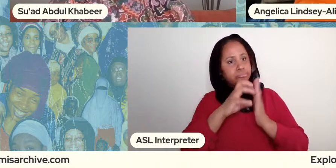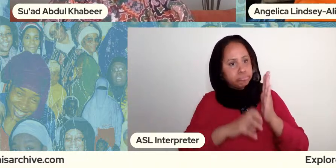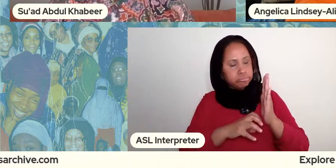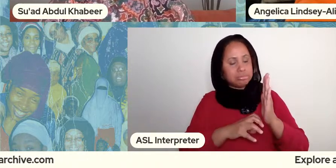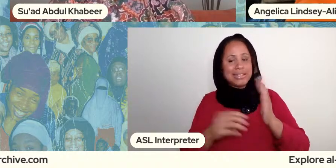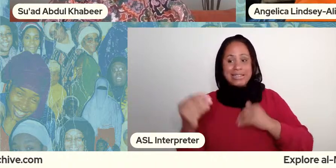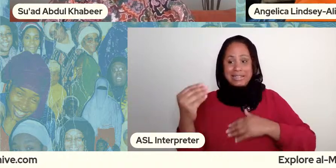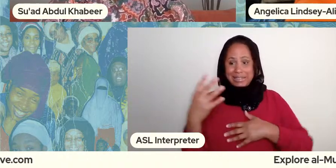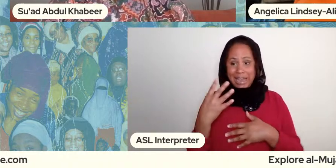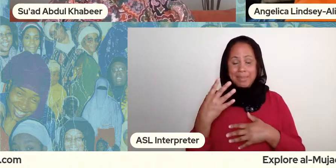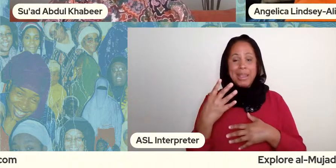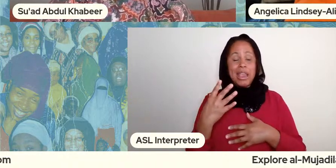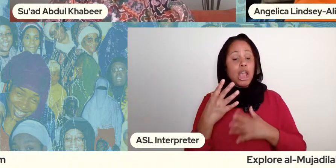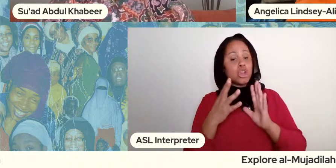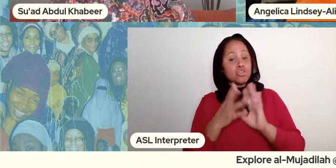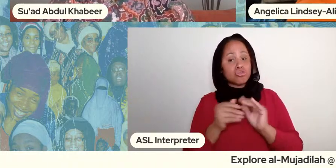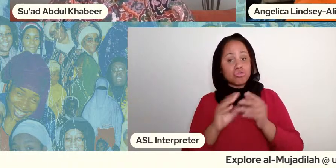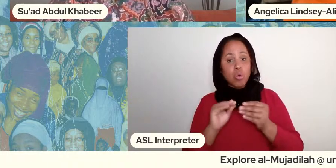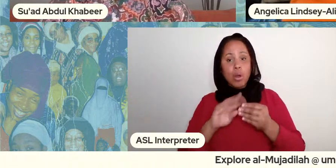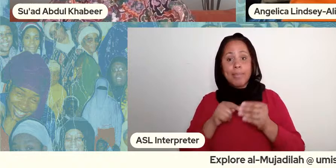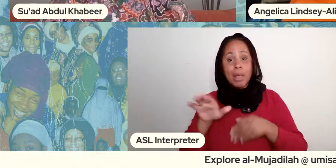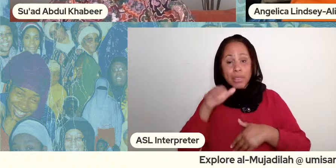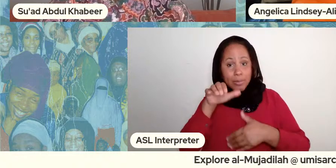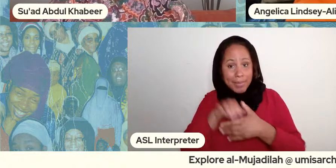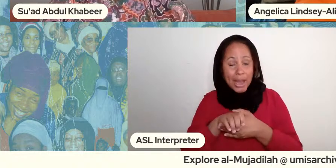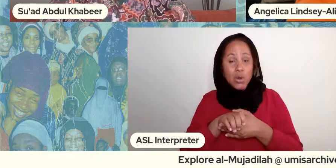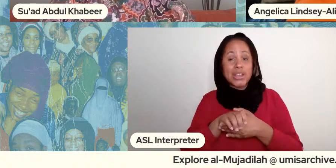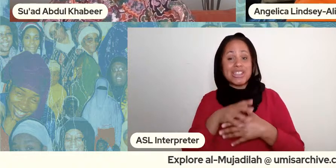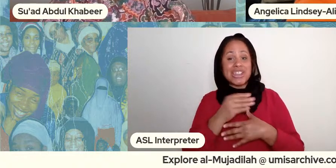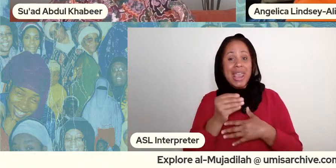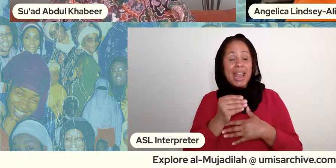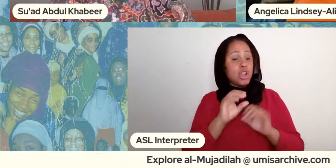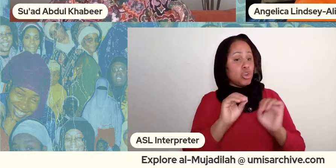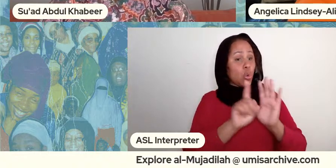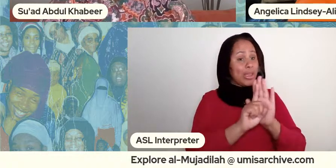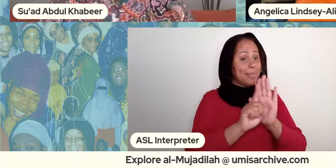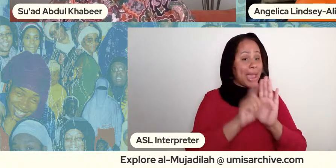their marriages and how no imam will listen to them and there's no support from the community